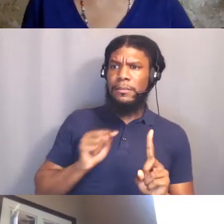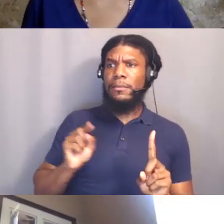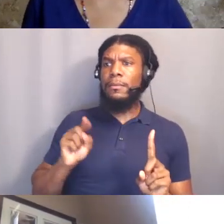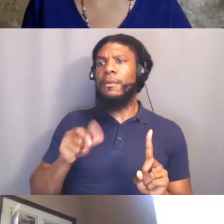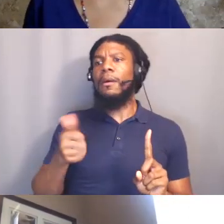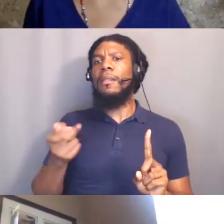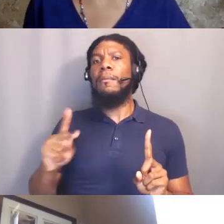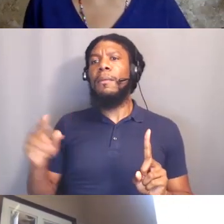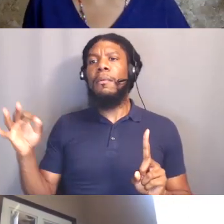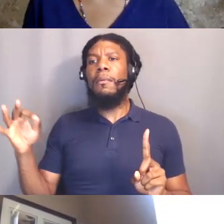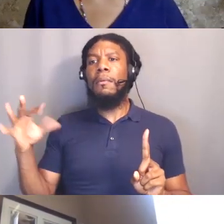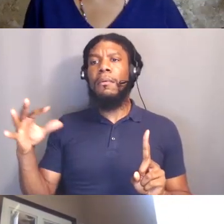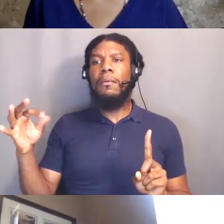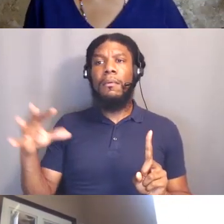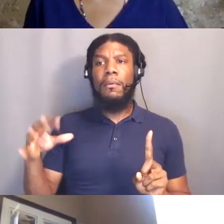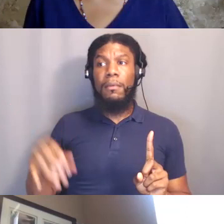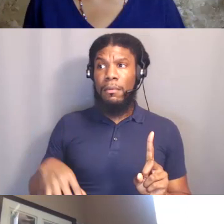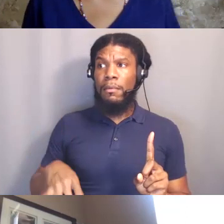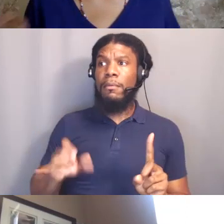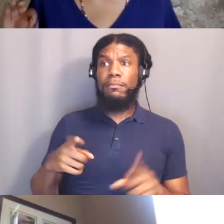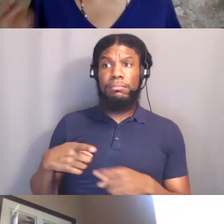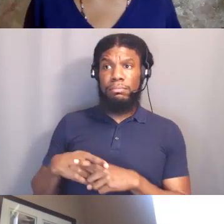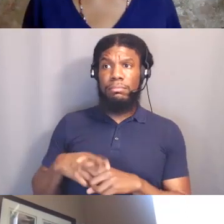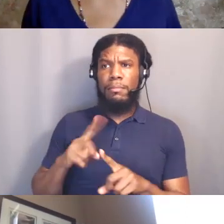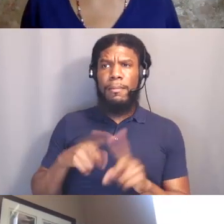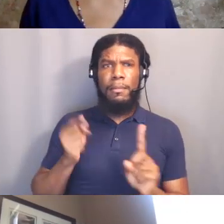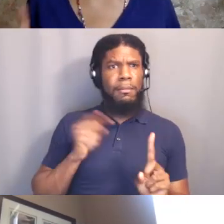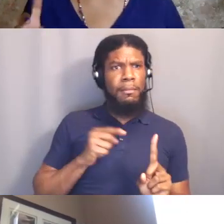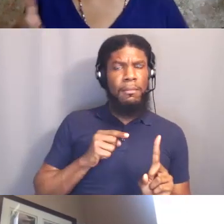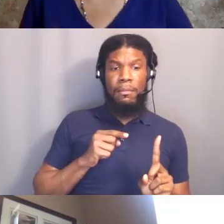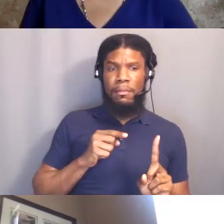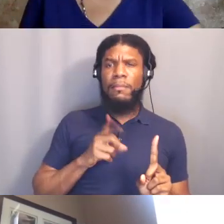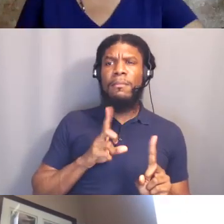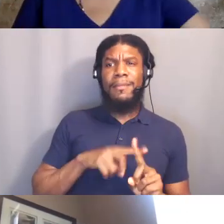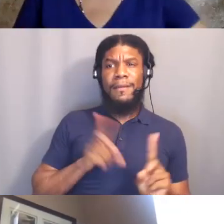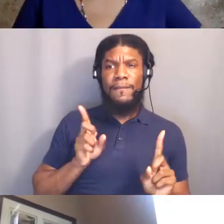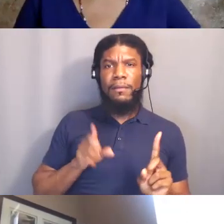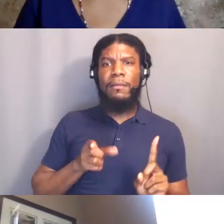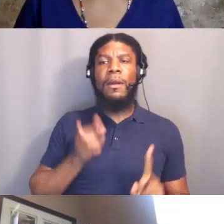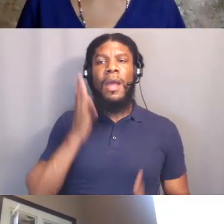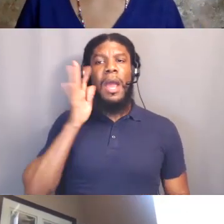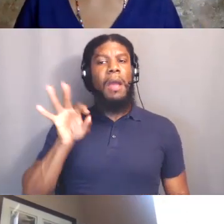introduced as contradictions are ones, I'm gonna offer this and you tell me if I'm wrong